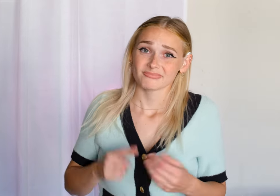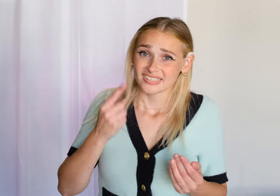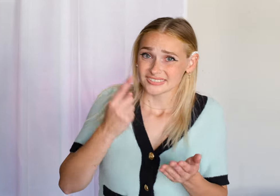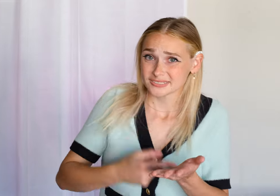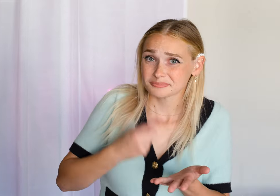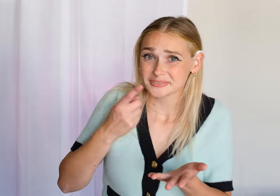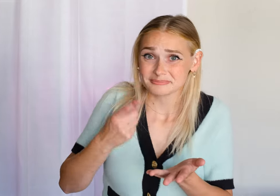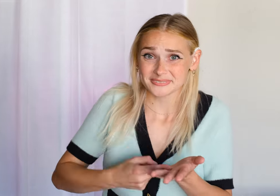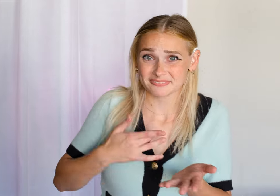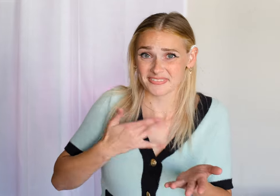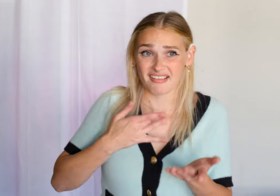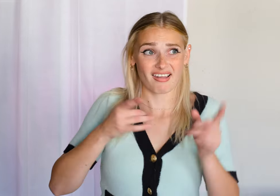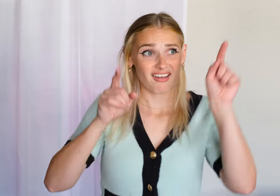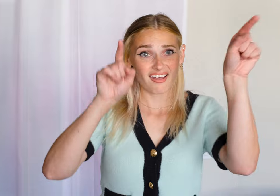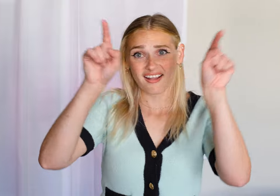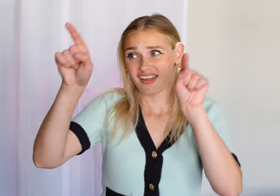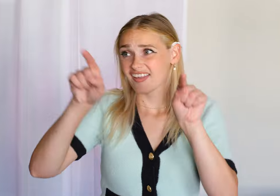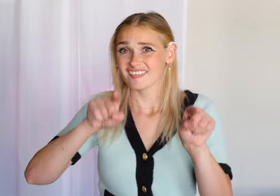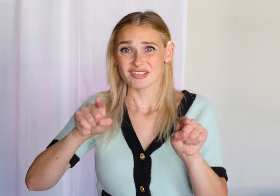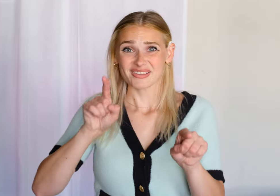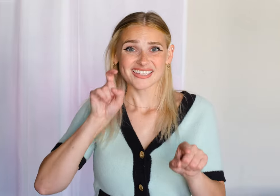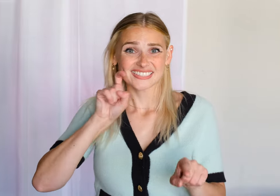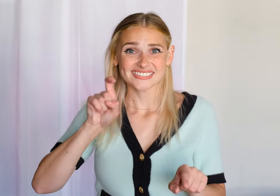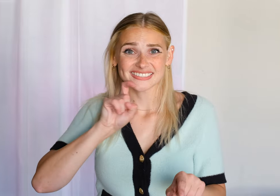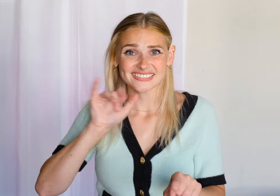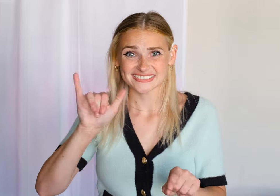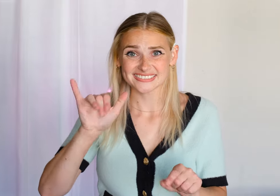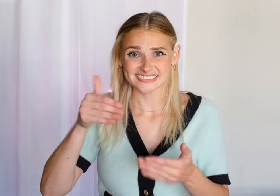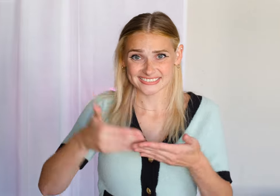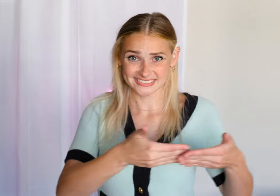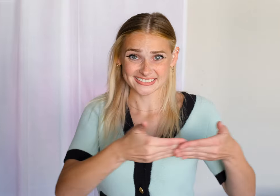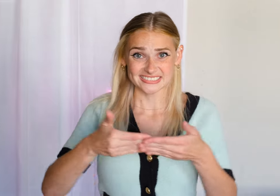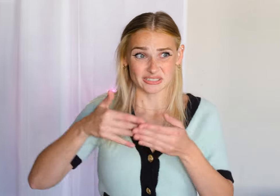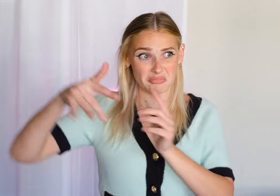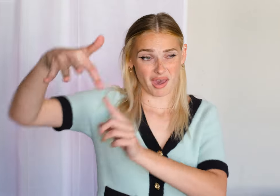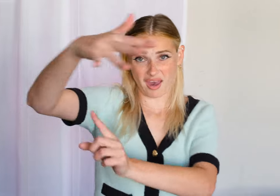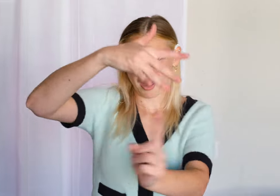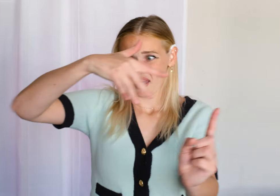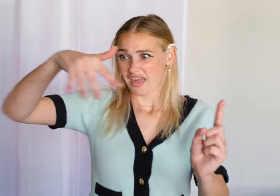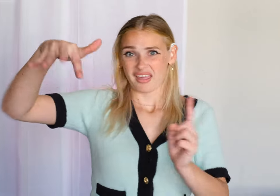🎶Sometimes I feel like everybody is a sexy baby 🎶